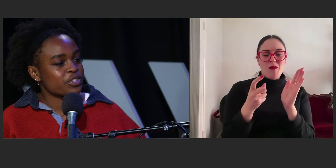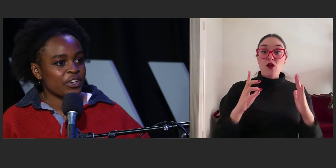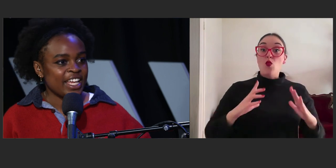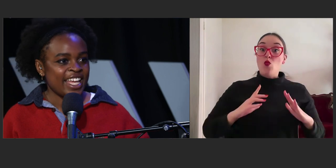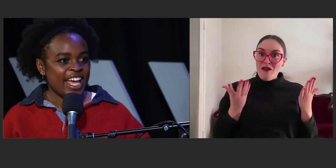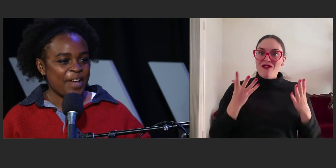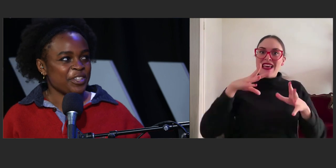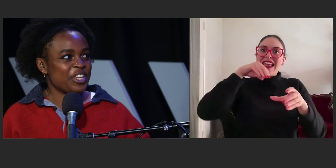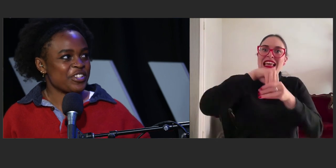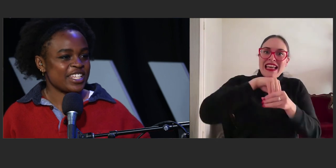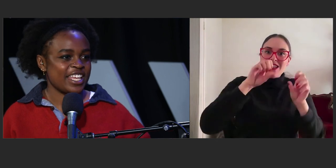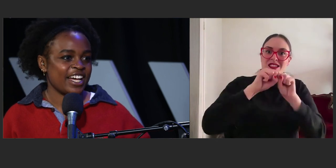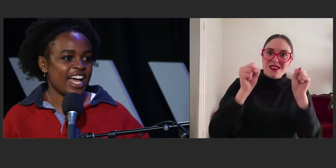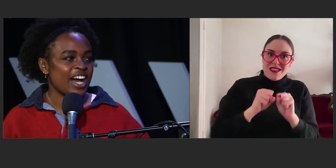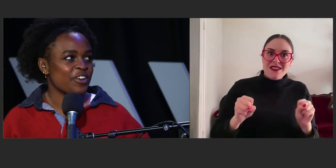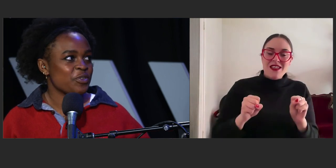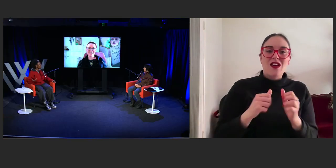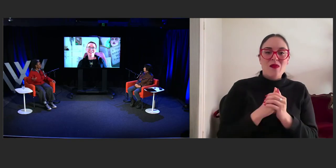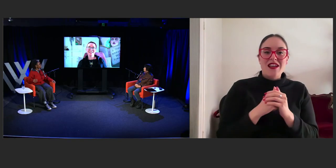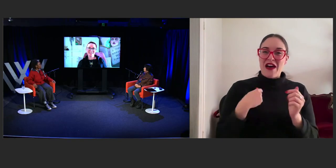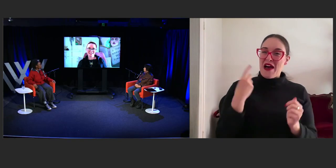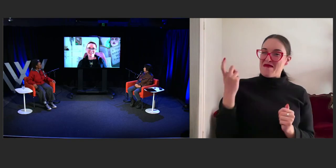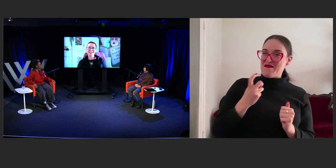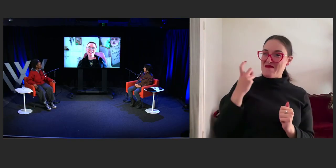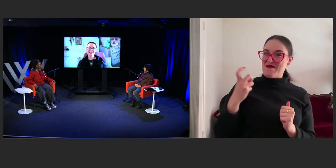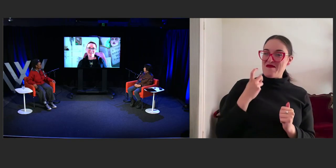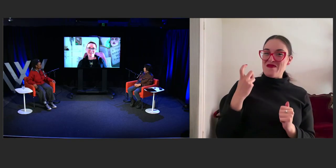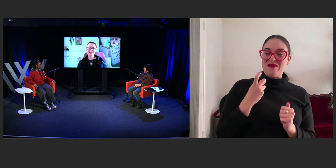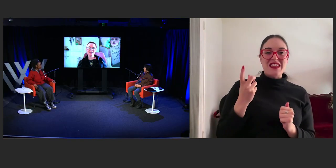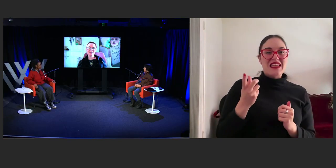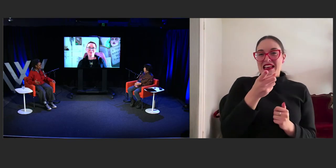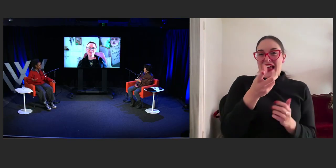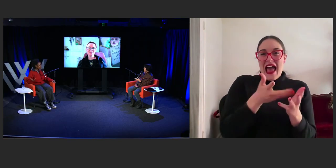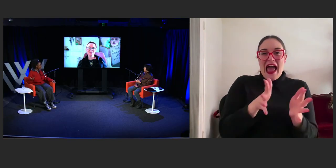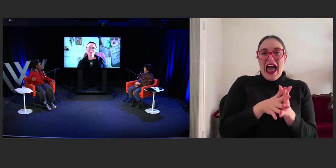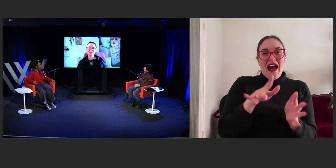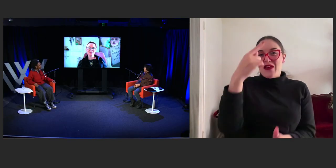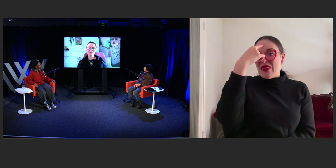So, I'm really curious to hear how you think that can manifest in the future.